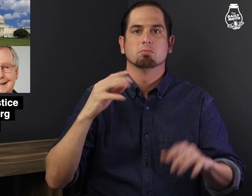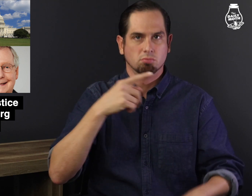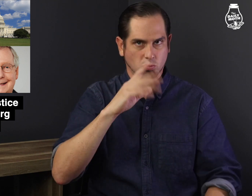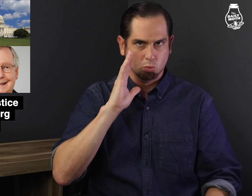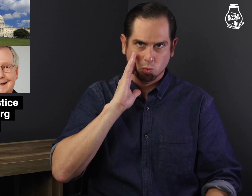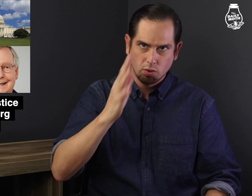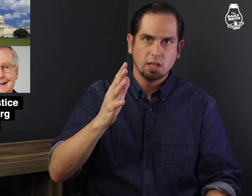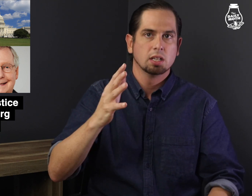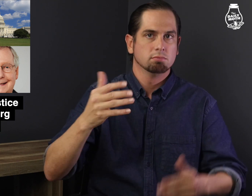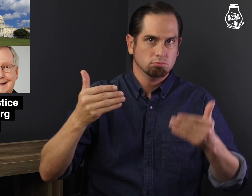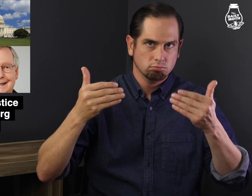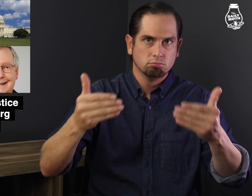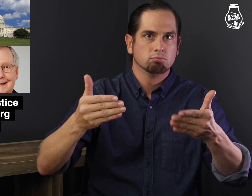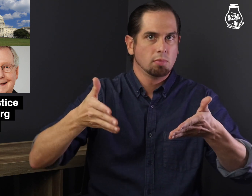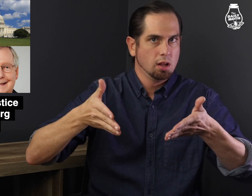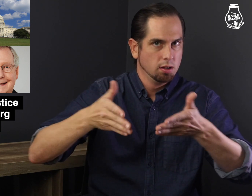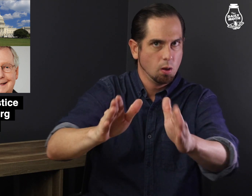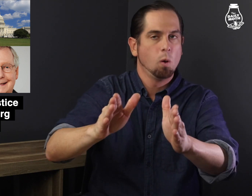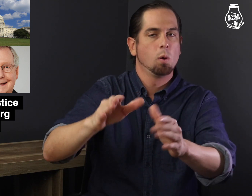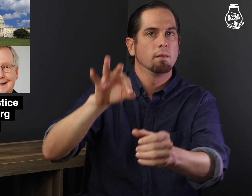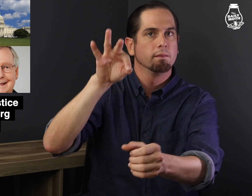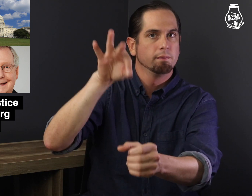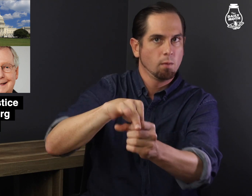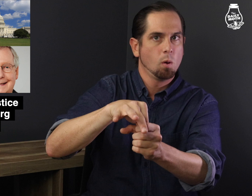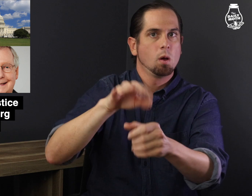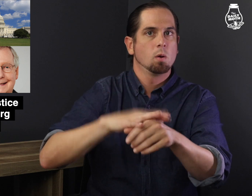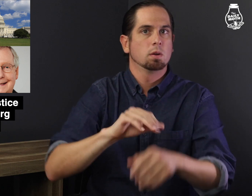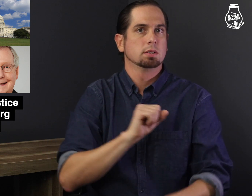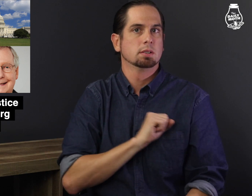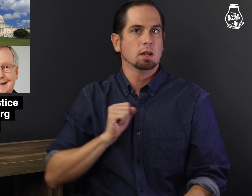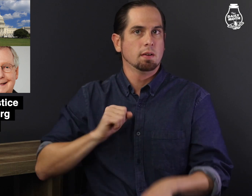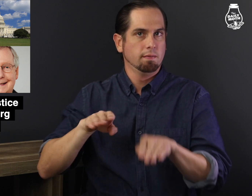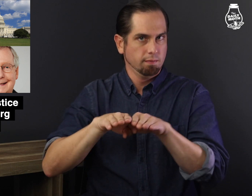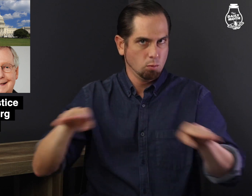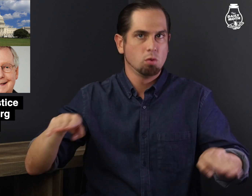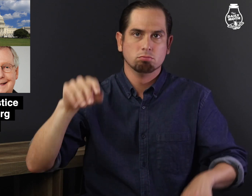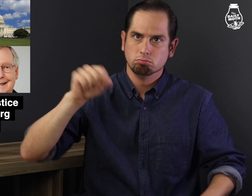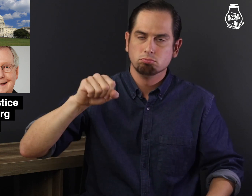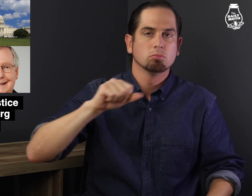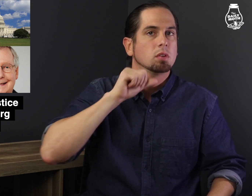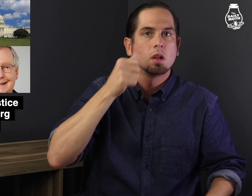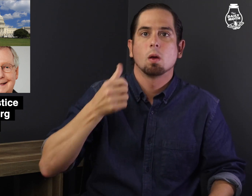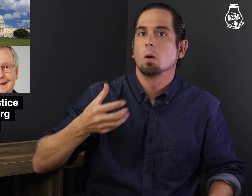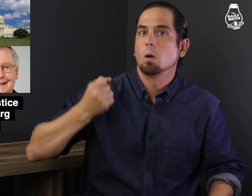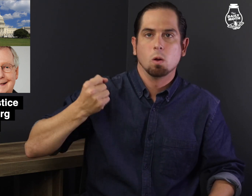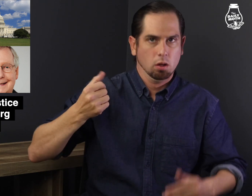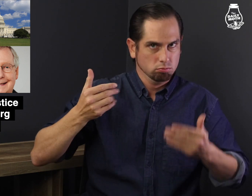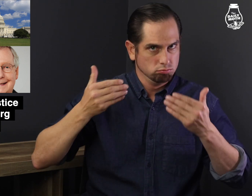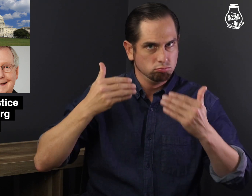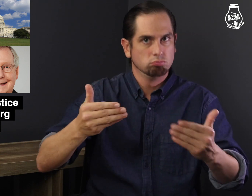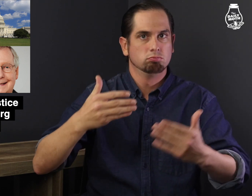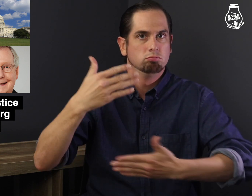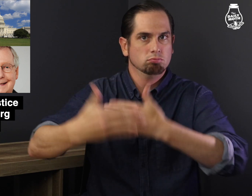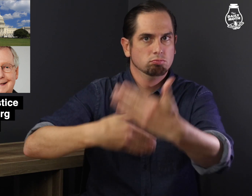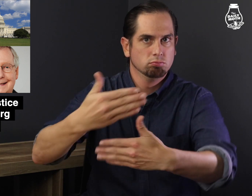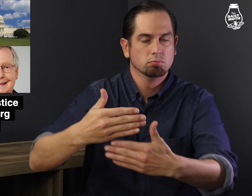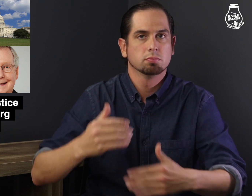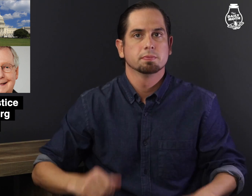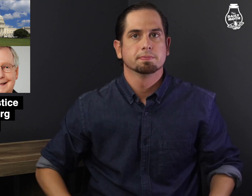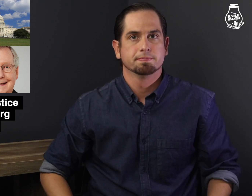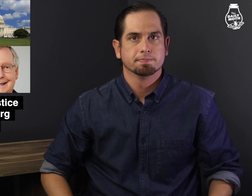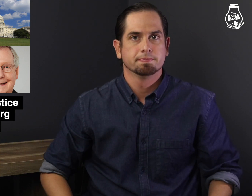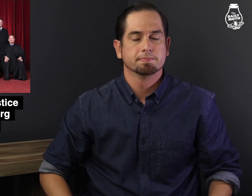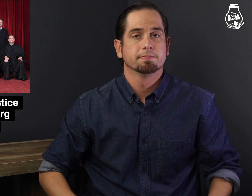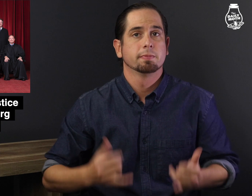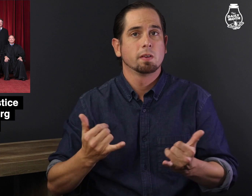he would allow a vote on the Senate floor.